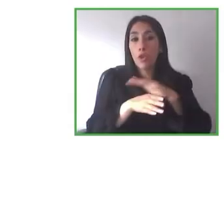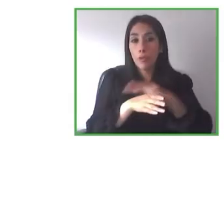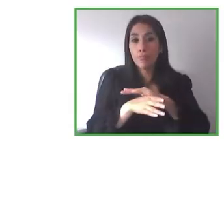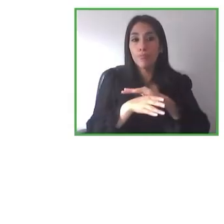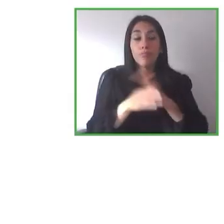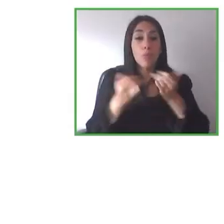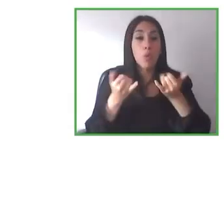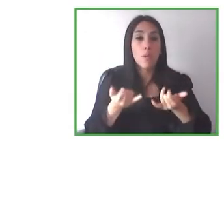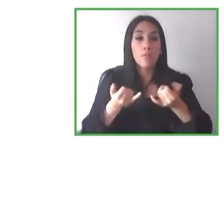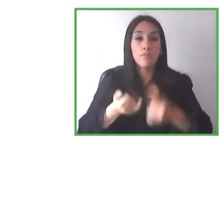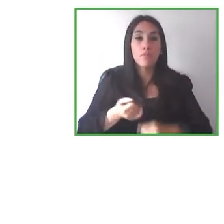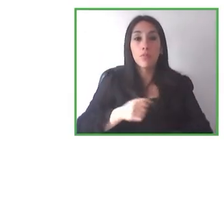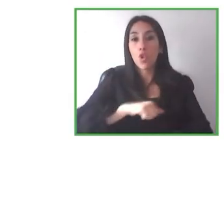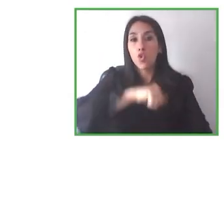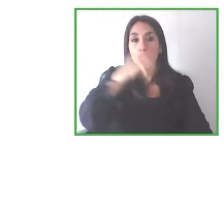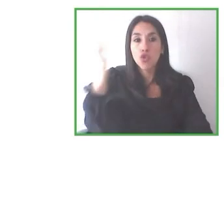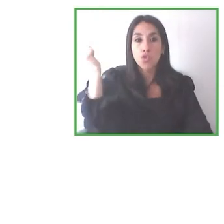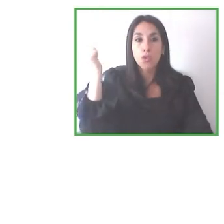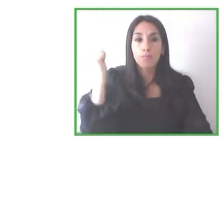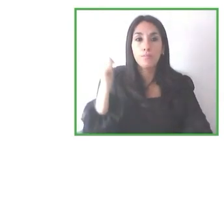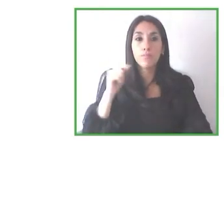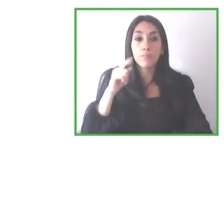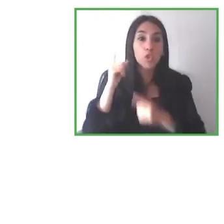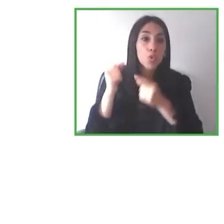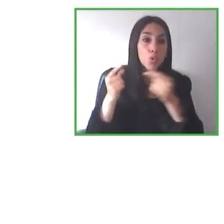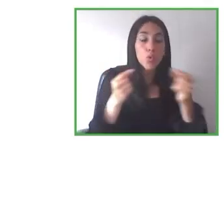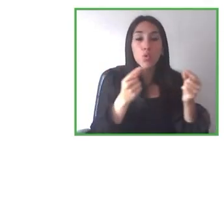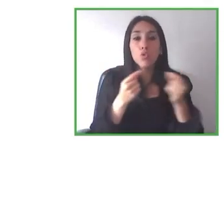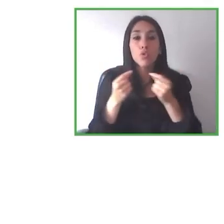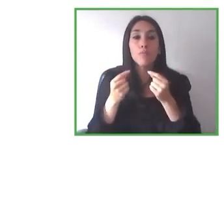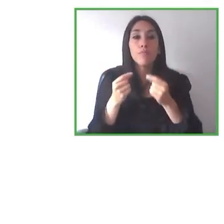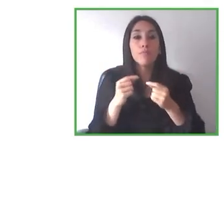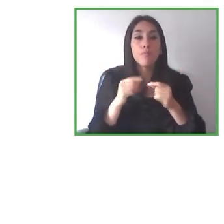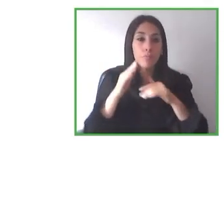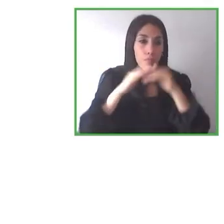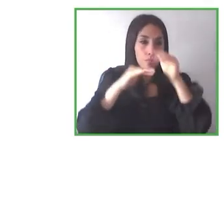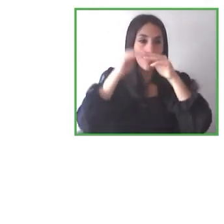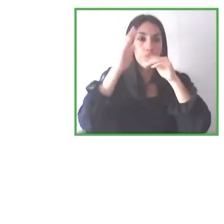For example, last year we donated